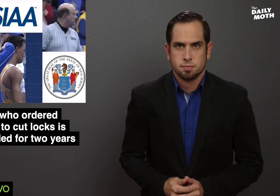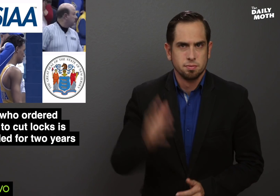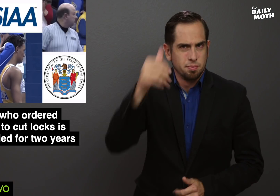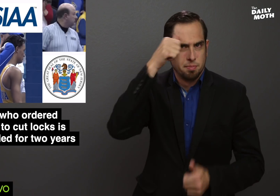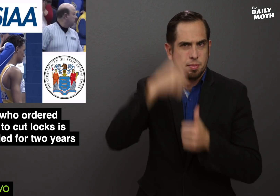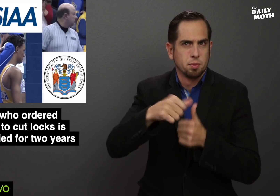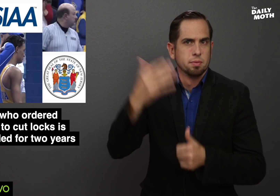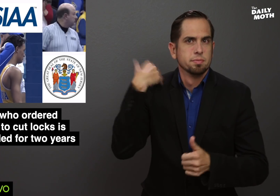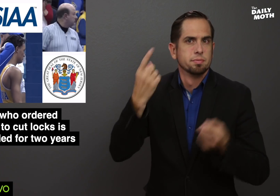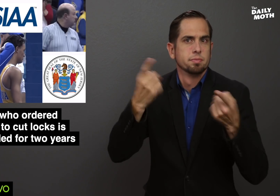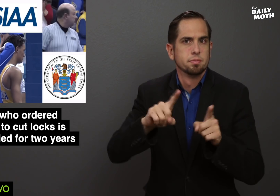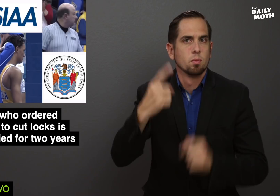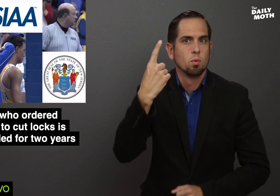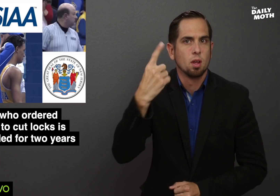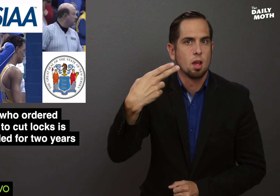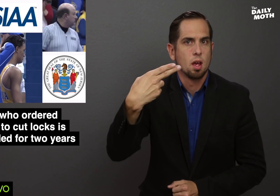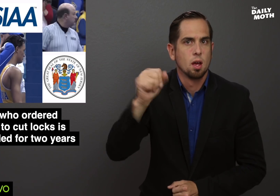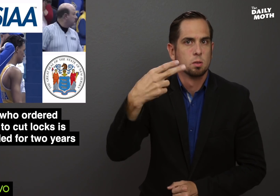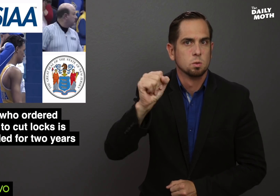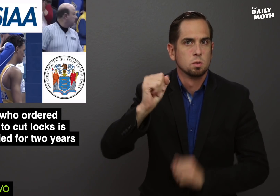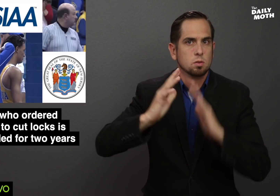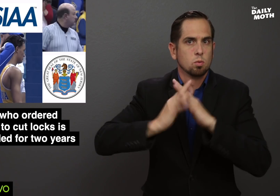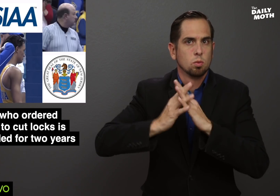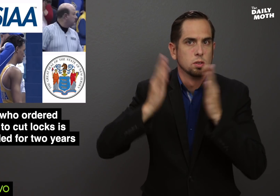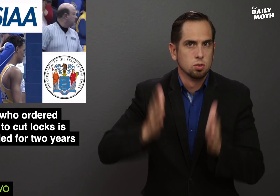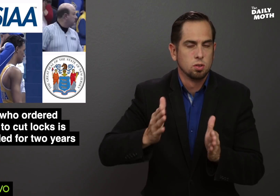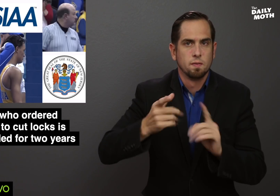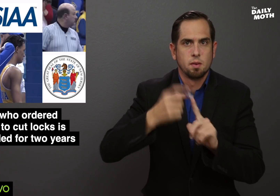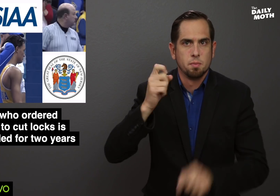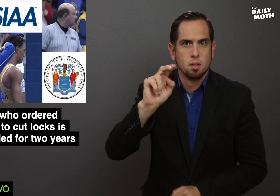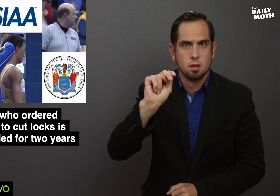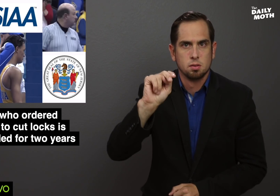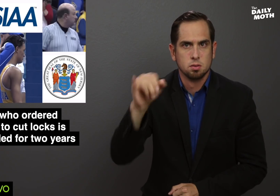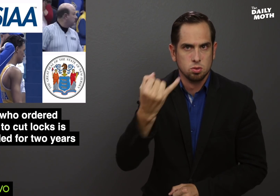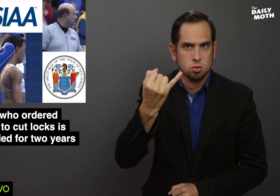Do you remember a high school wrestler from New Jersey